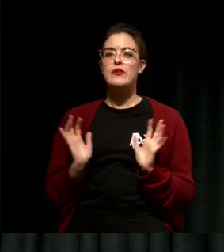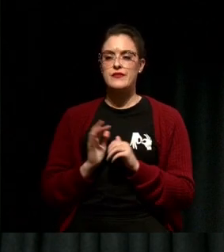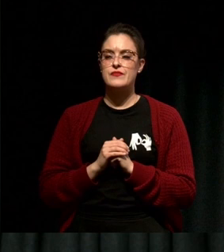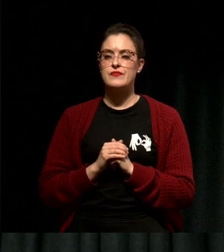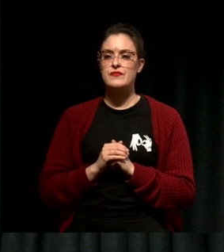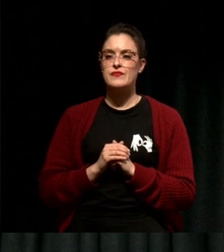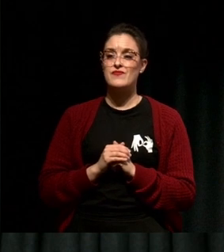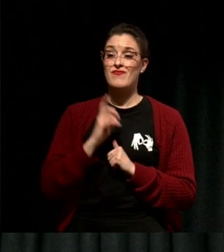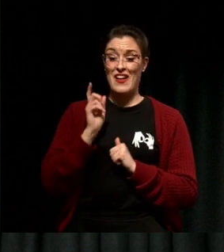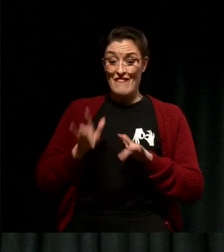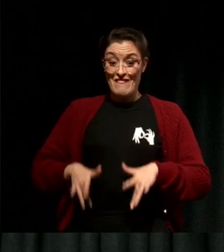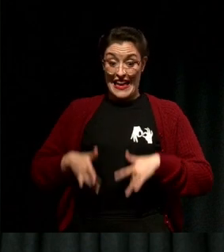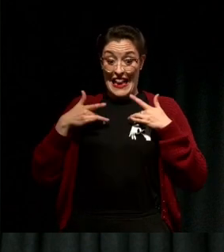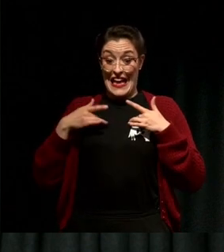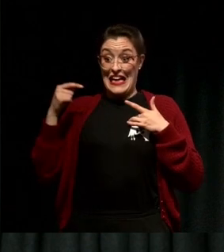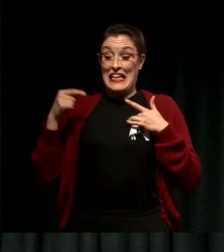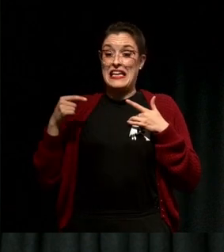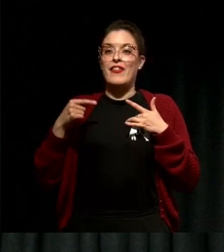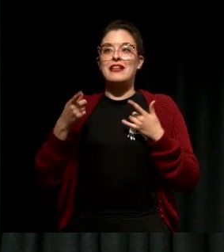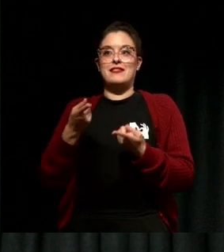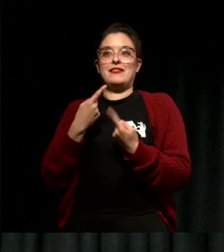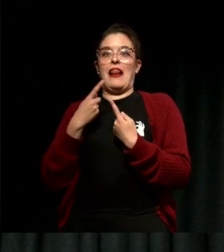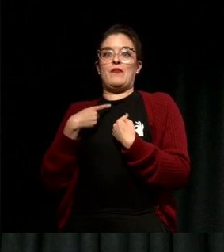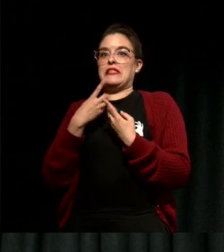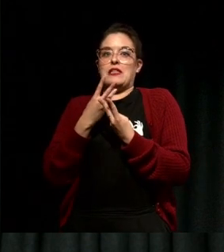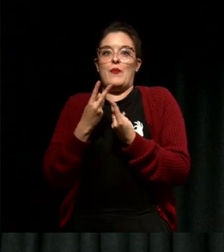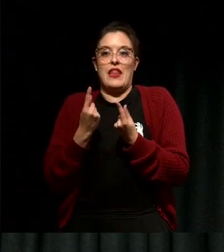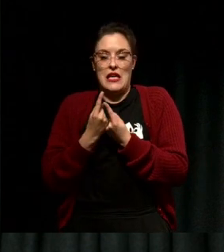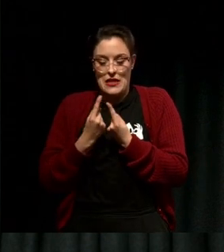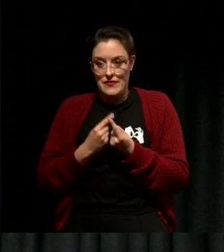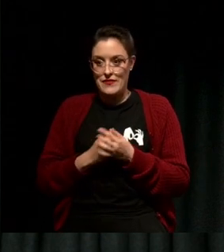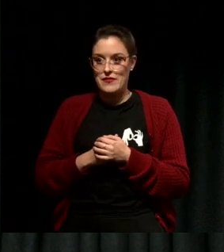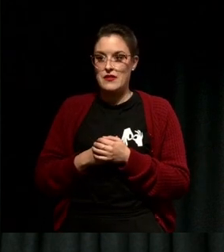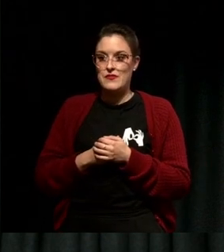telling you something, and they have wisdom but you need to learn the lessons that they're